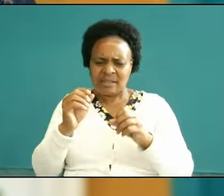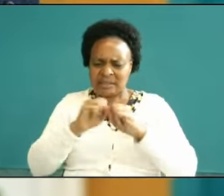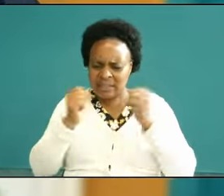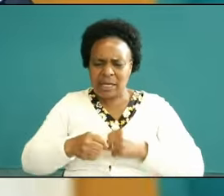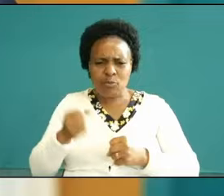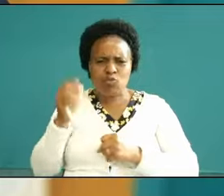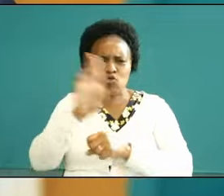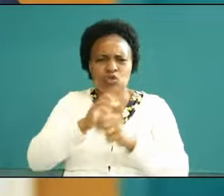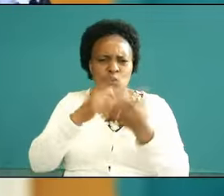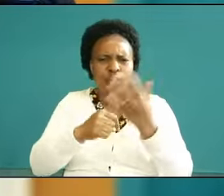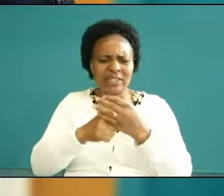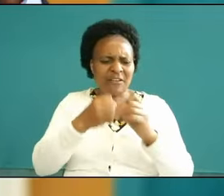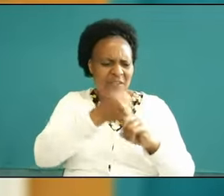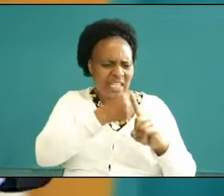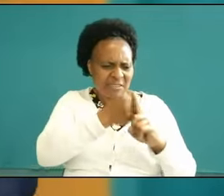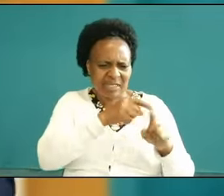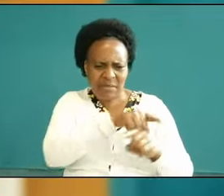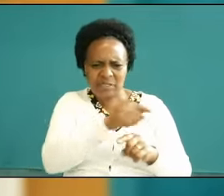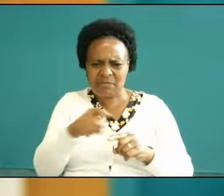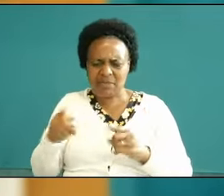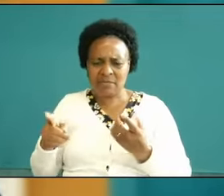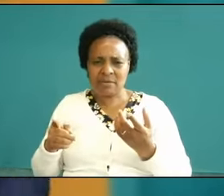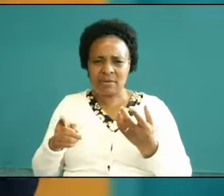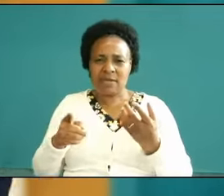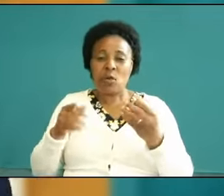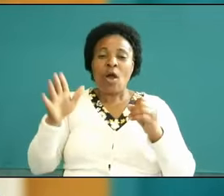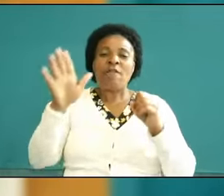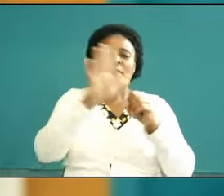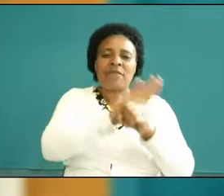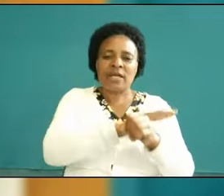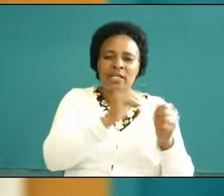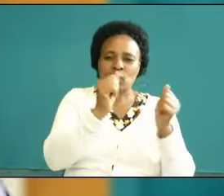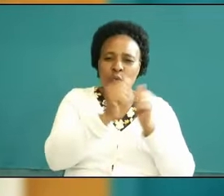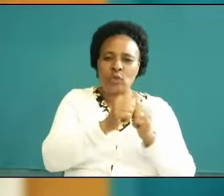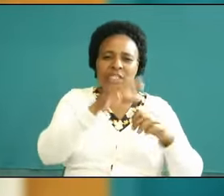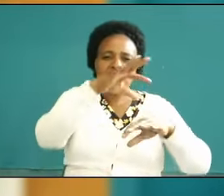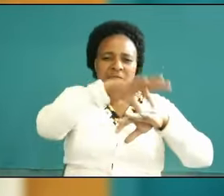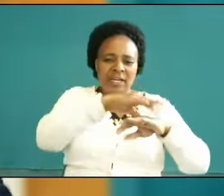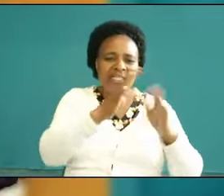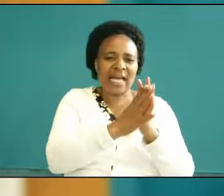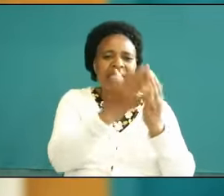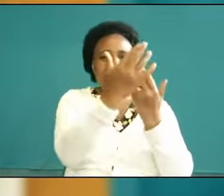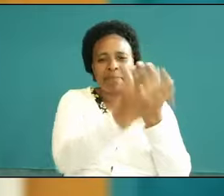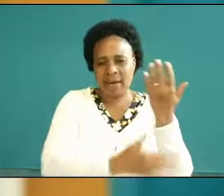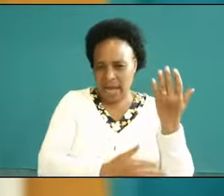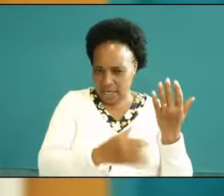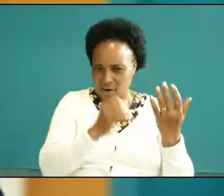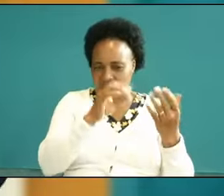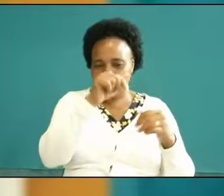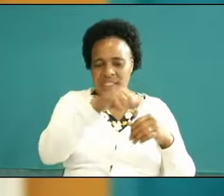fighting in their minds they were filled with the Flesh and the blood they were fighting they